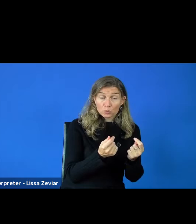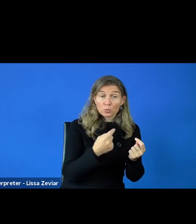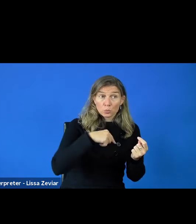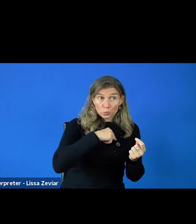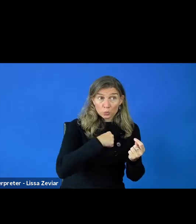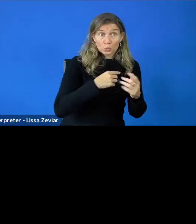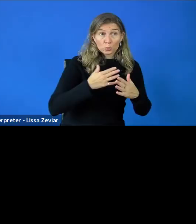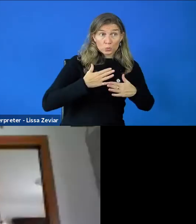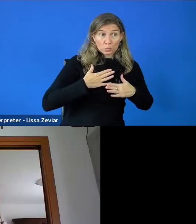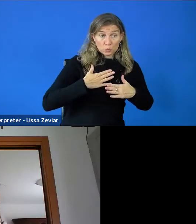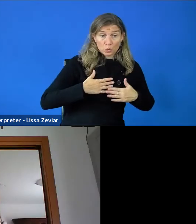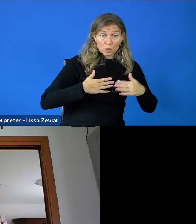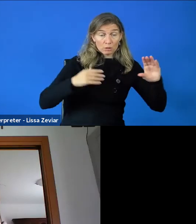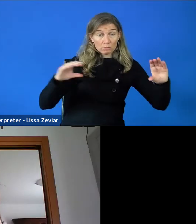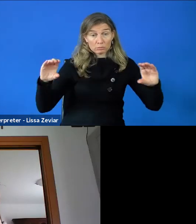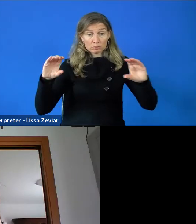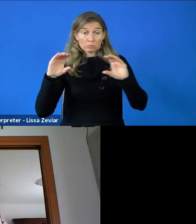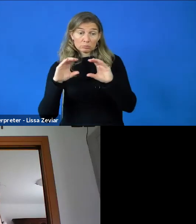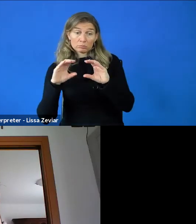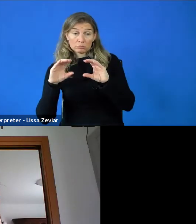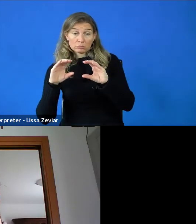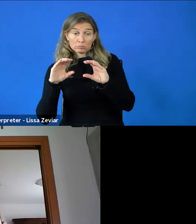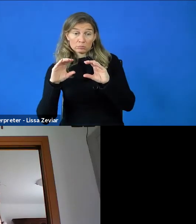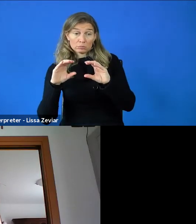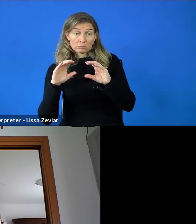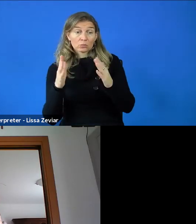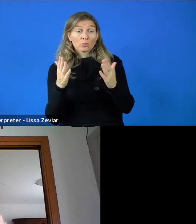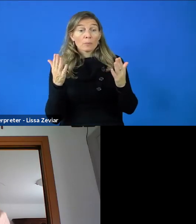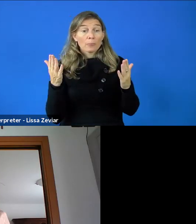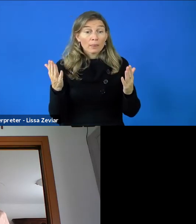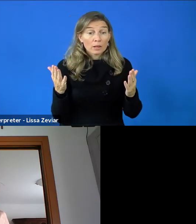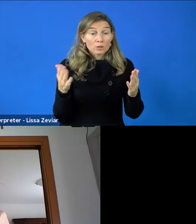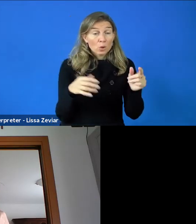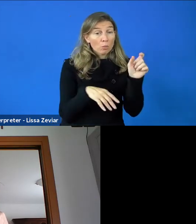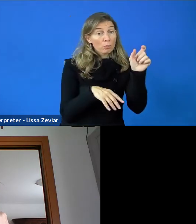The person per month is how much you expect to get money